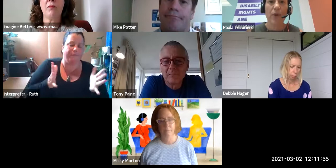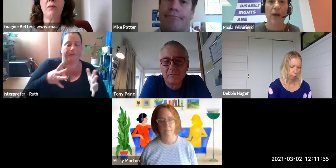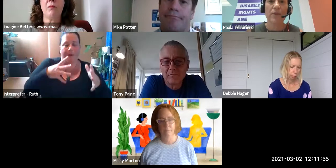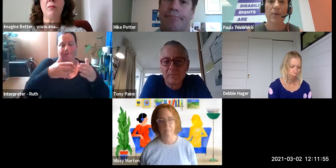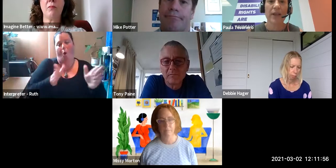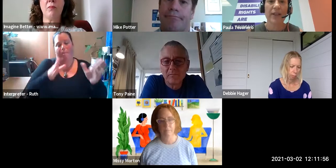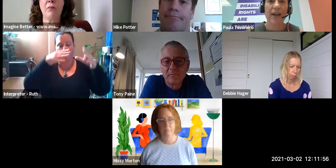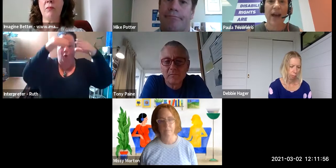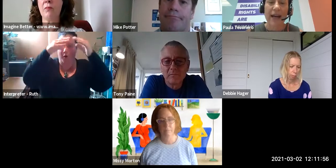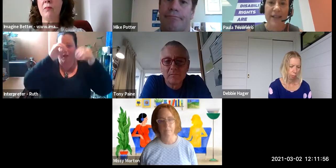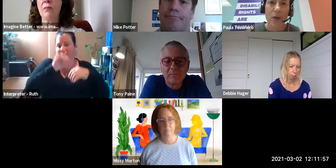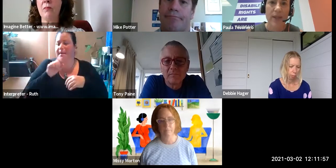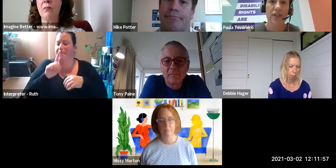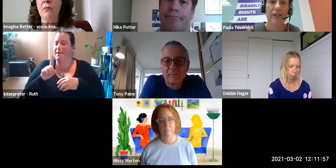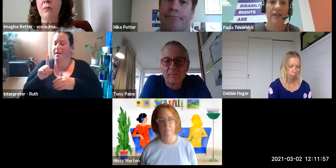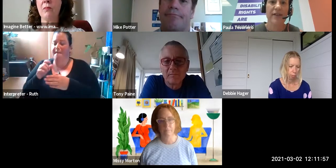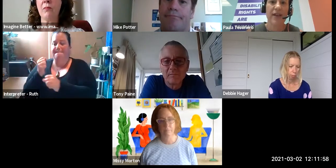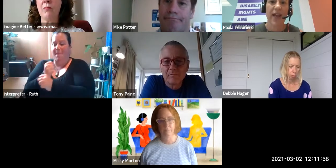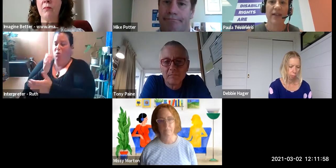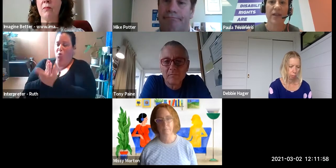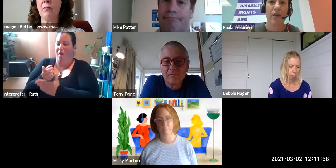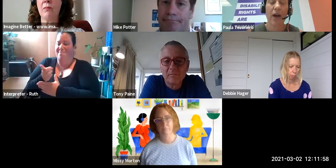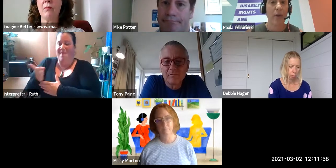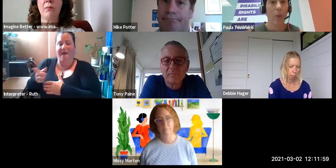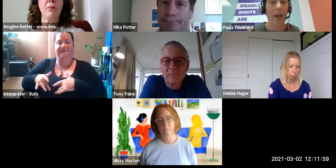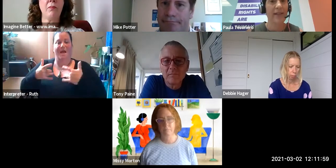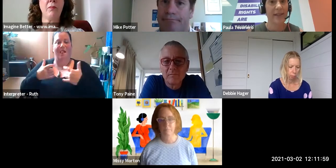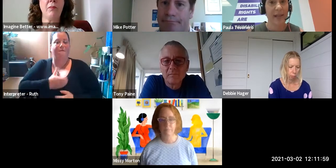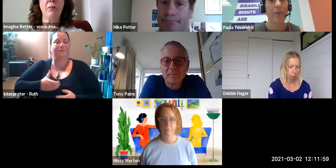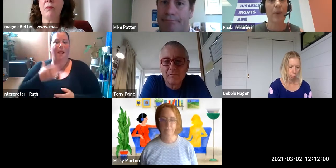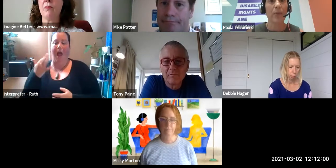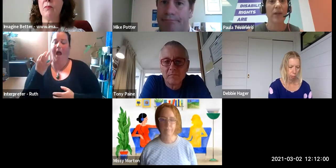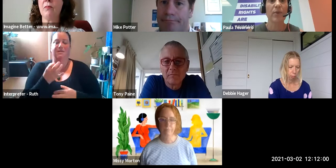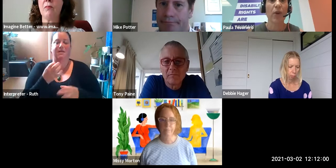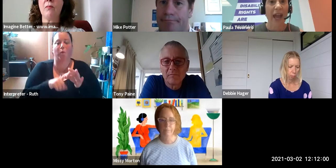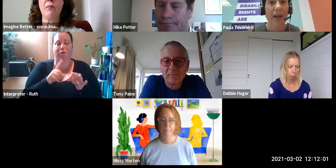comfortable and asking questions. And I think we as disabled people need to be okay with